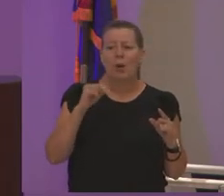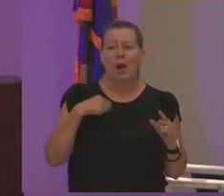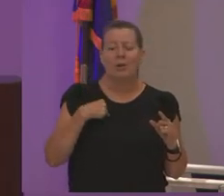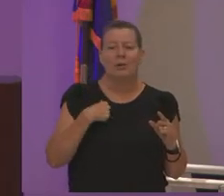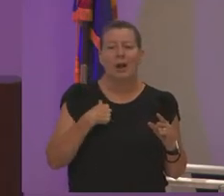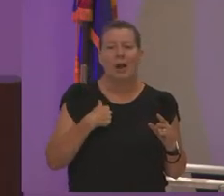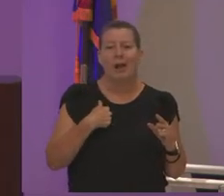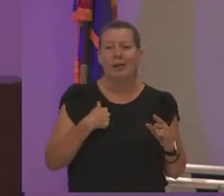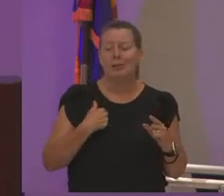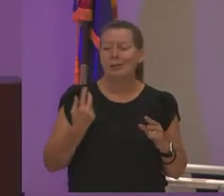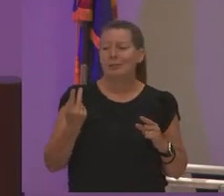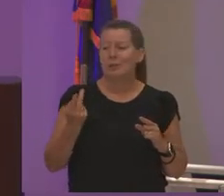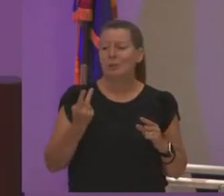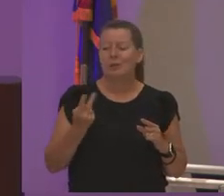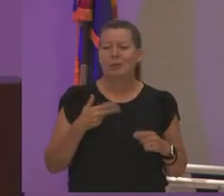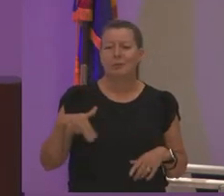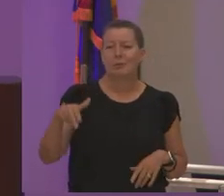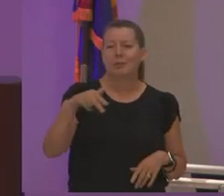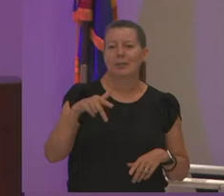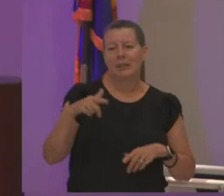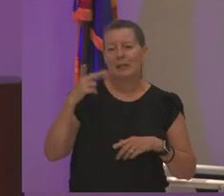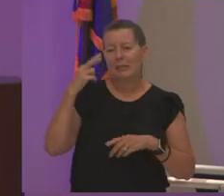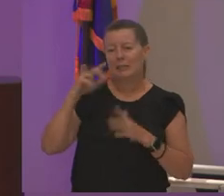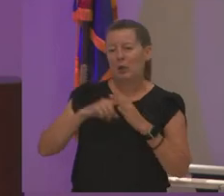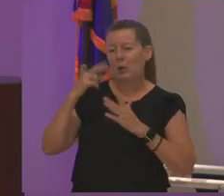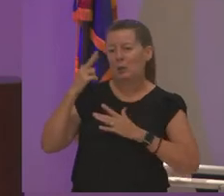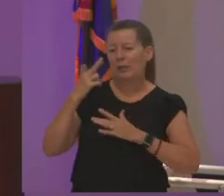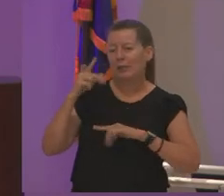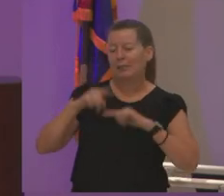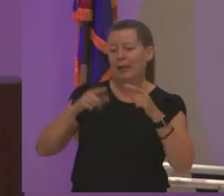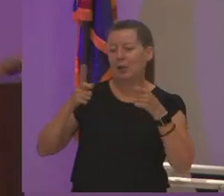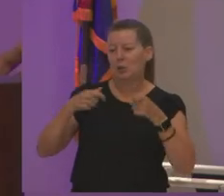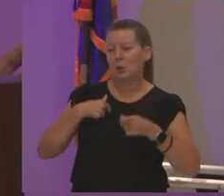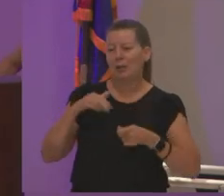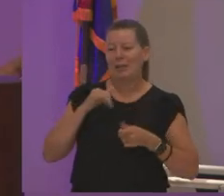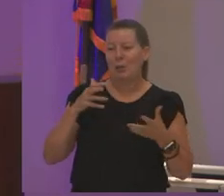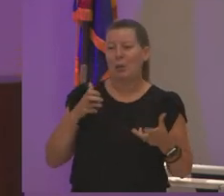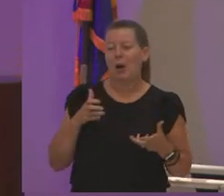because he's realized he can't control me the way he wants to he puts it on the calendar and then